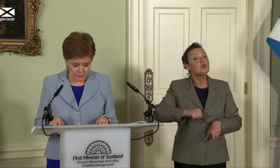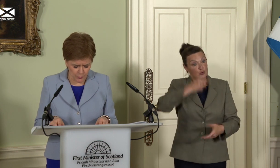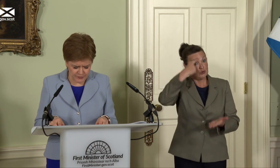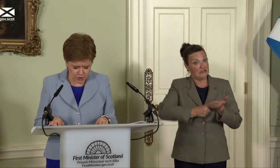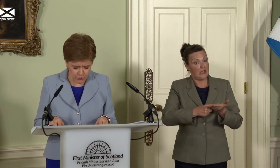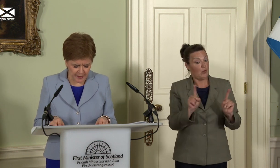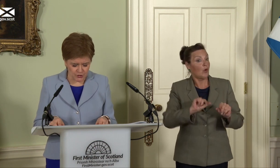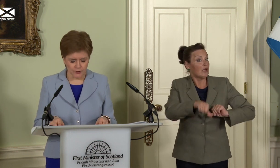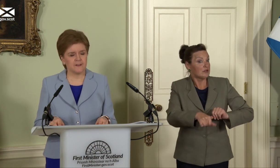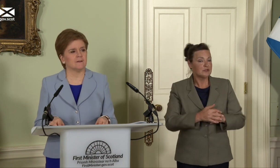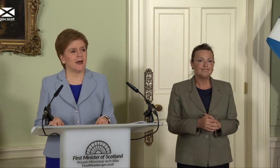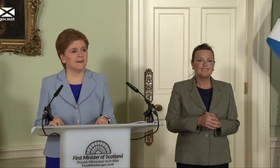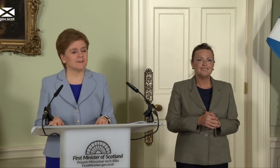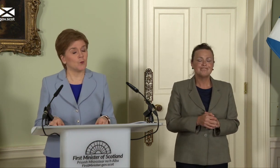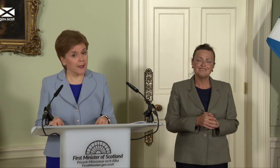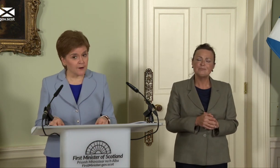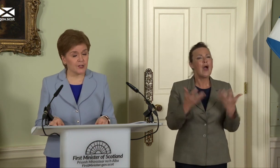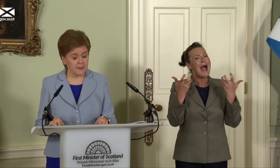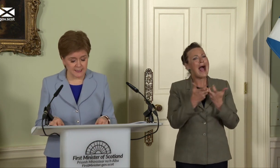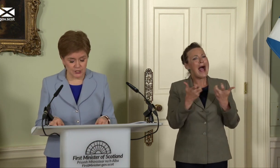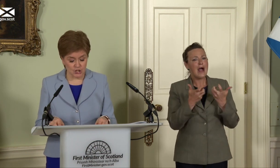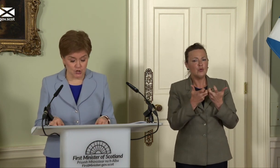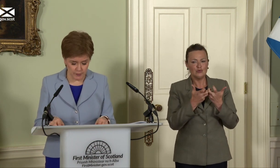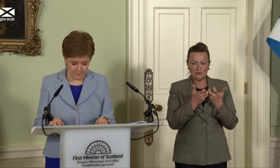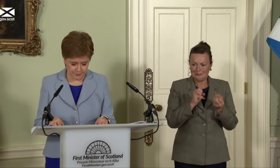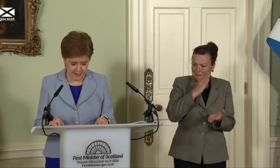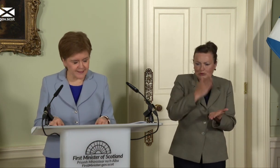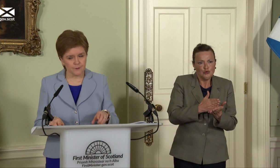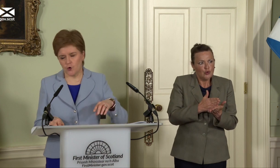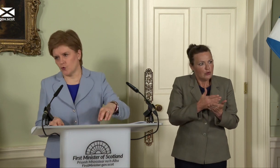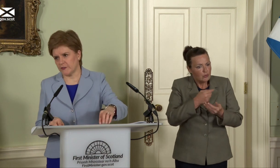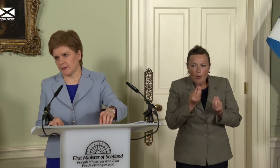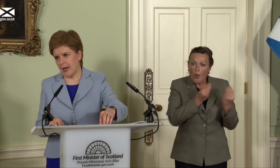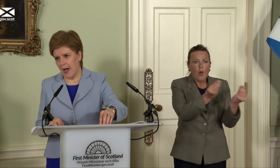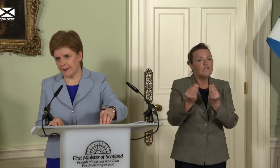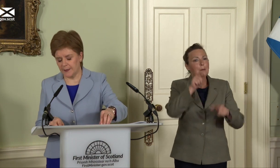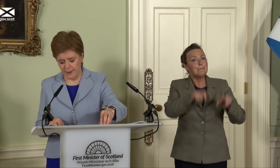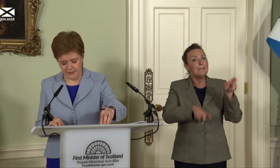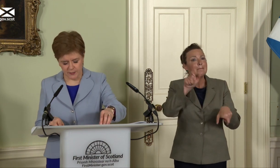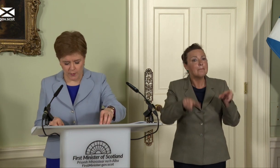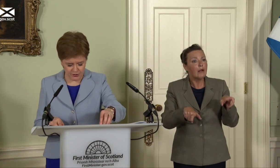Now, how we secure that choice – as we are committed to doing – is of course a highly pertinent question,